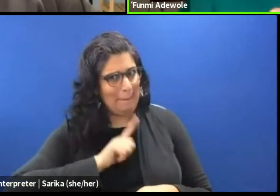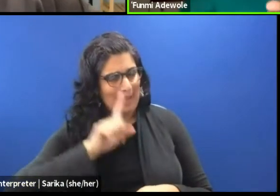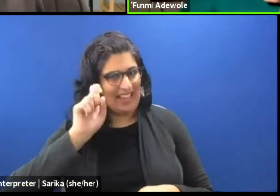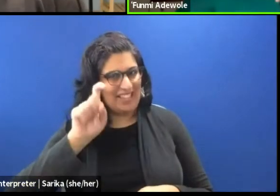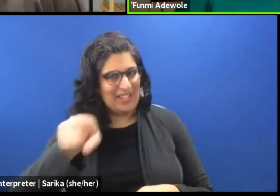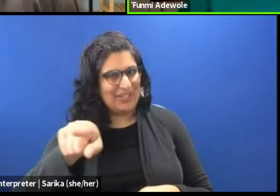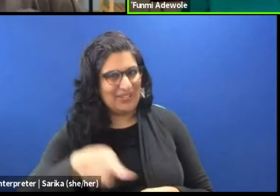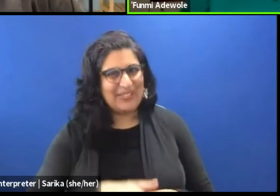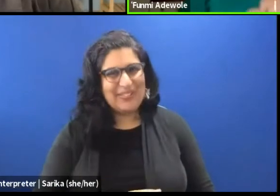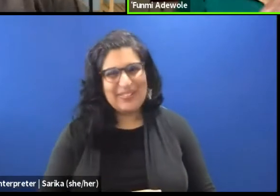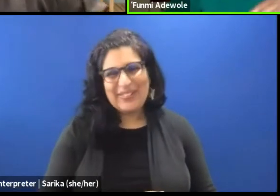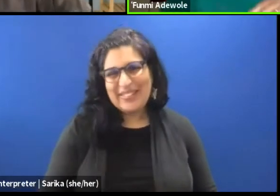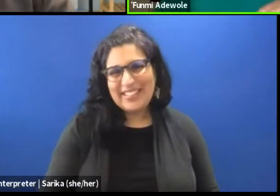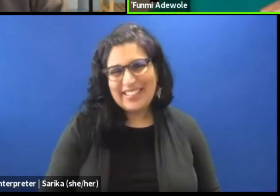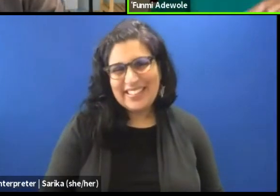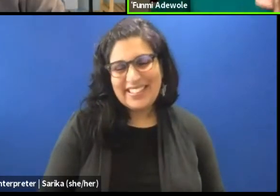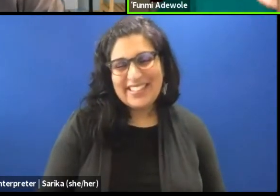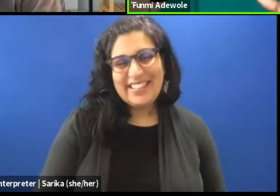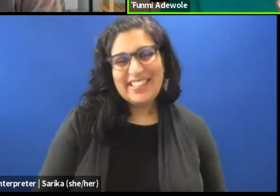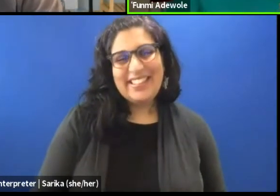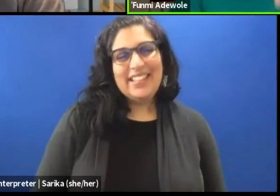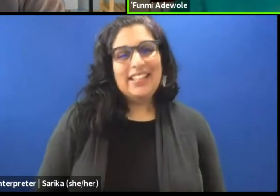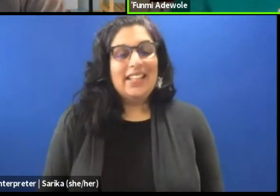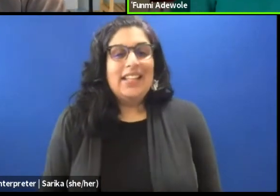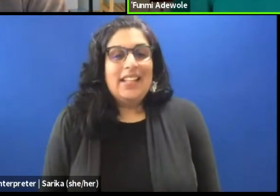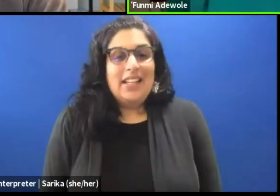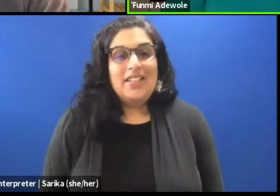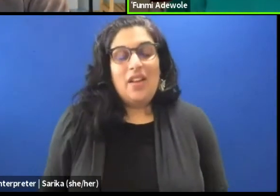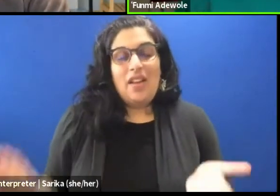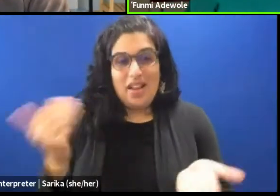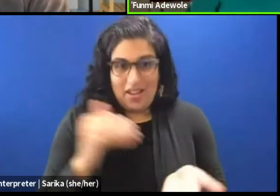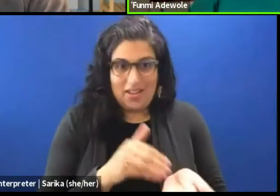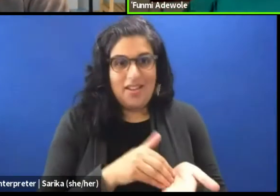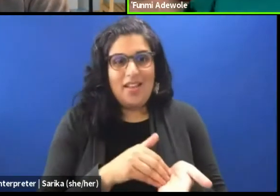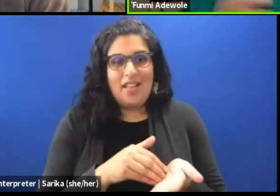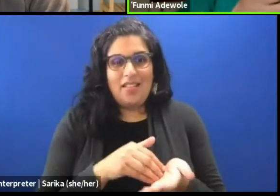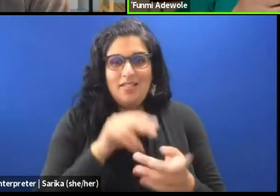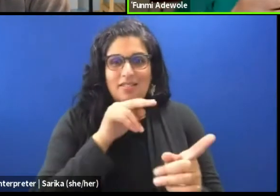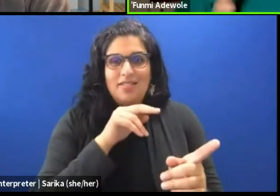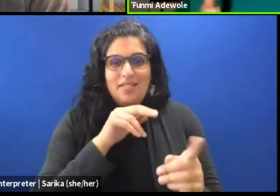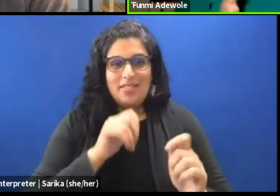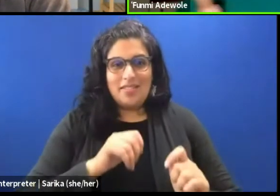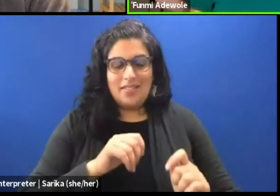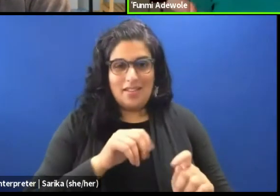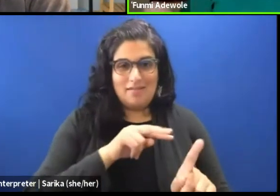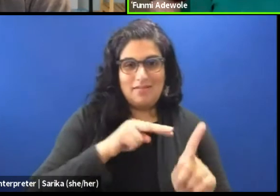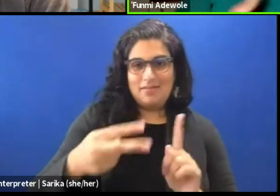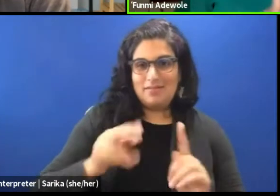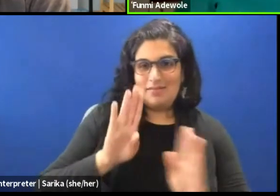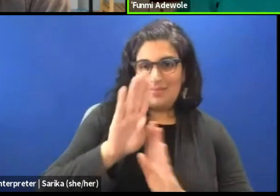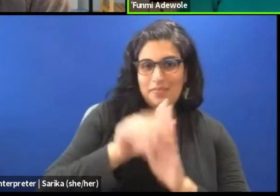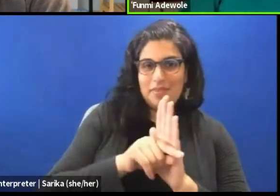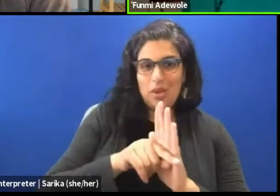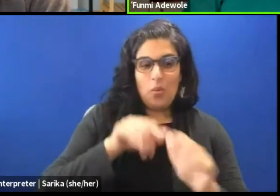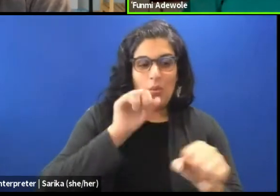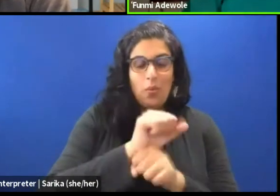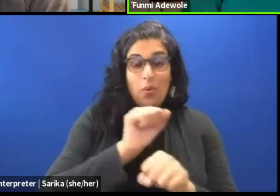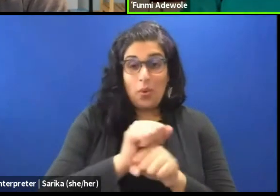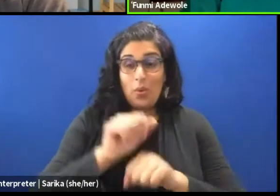because again, from the point of view that we work with different types of performance.